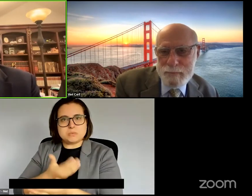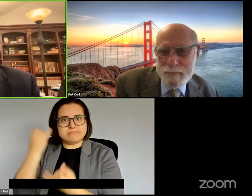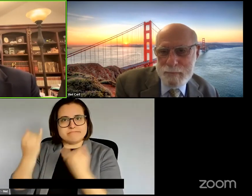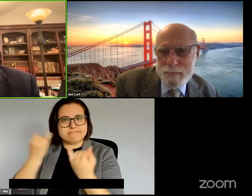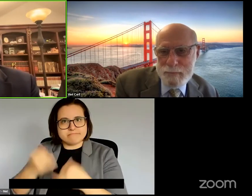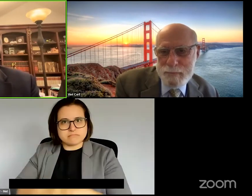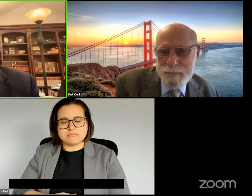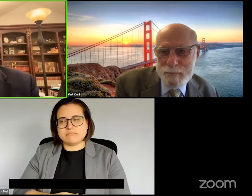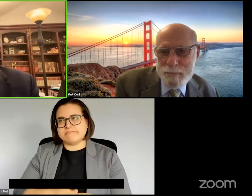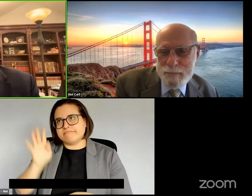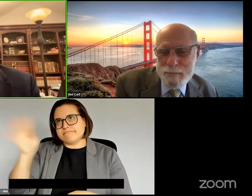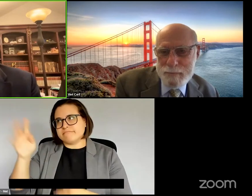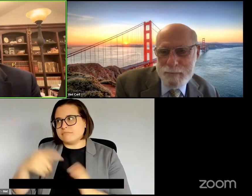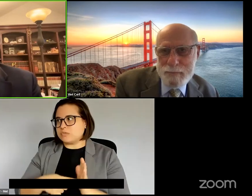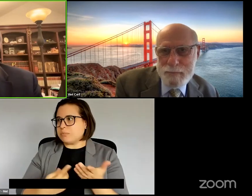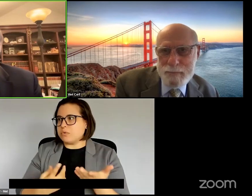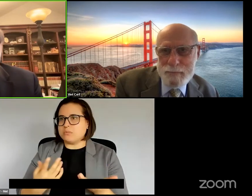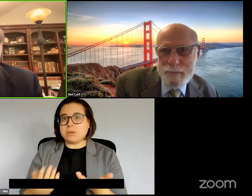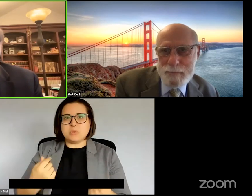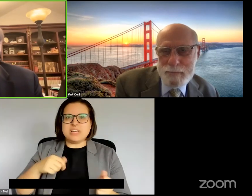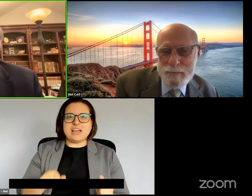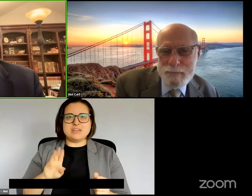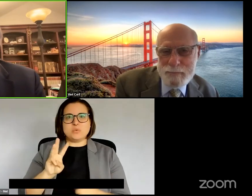Will we be able to will things to happen?